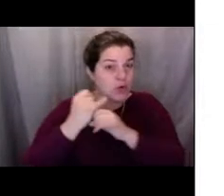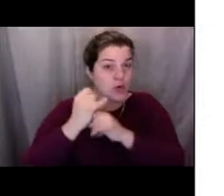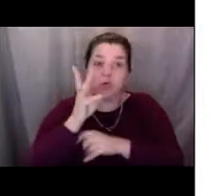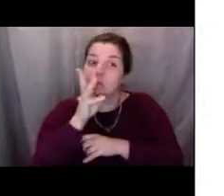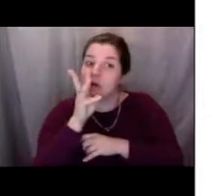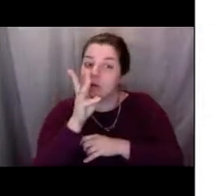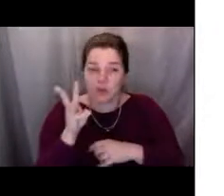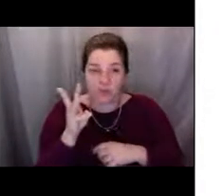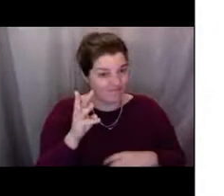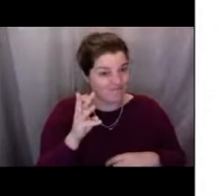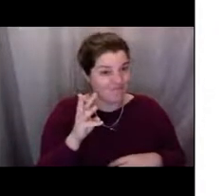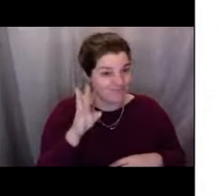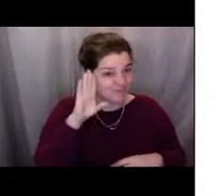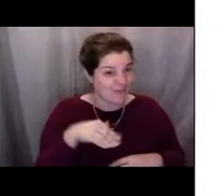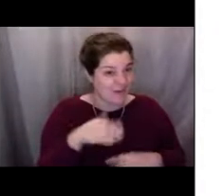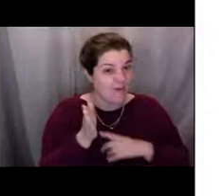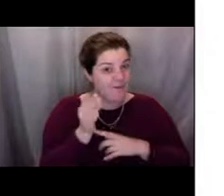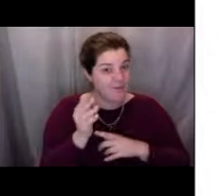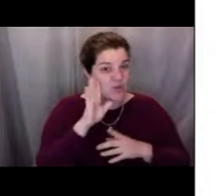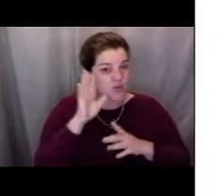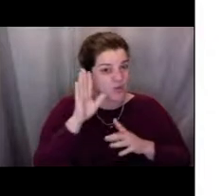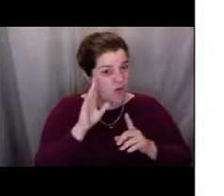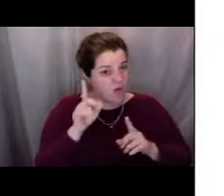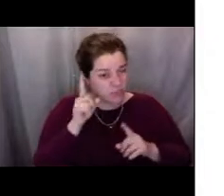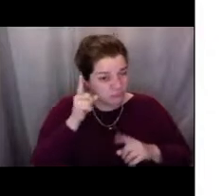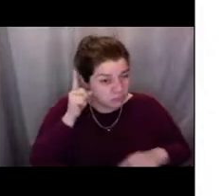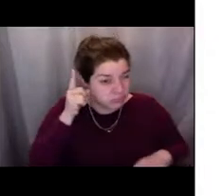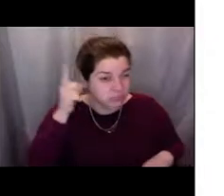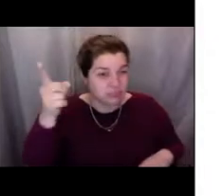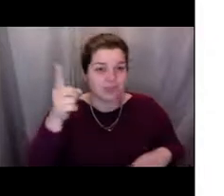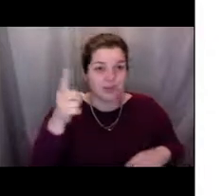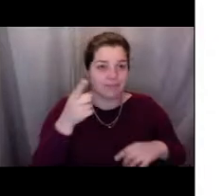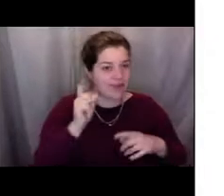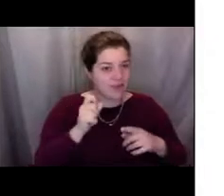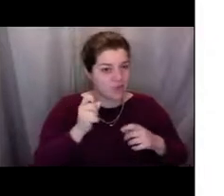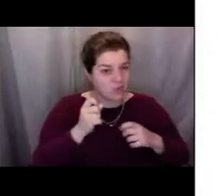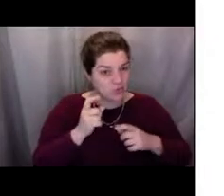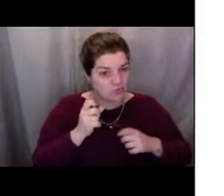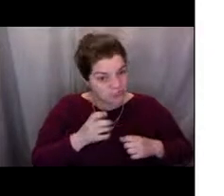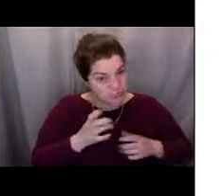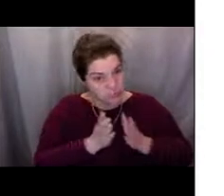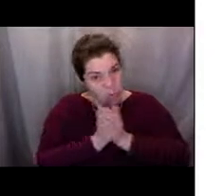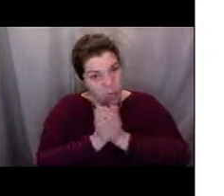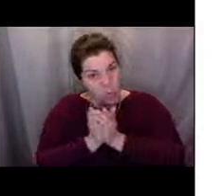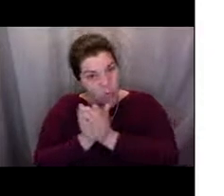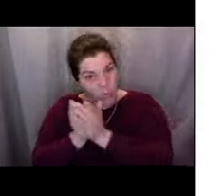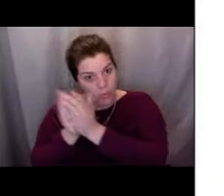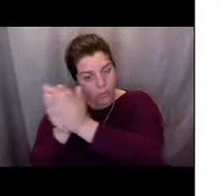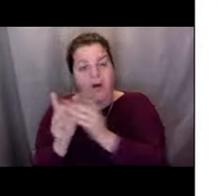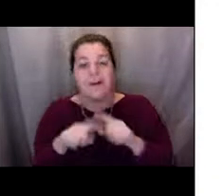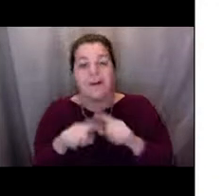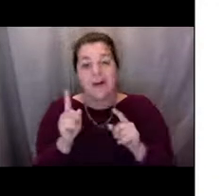or it's no longer a good environment for the fish to grow, sometimes the fish just don't come back on their own. So we want to ensure